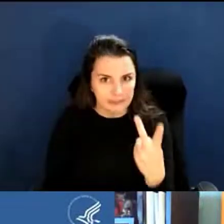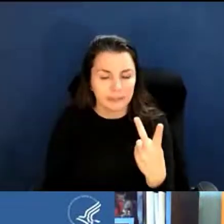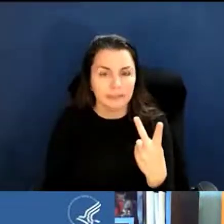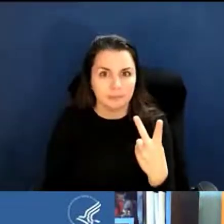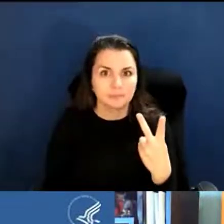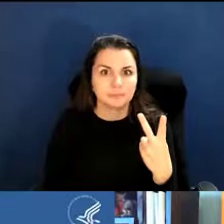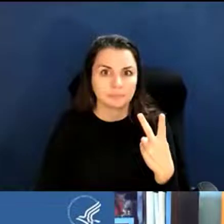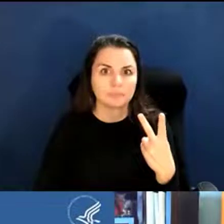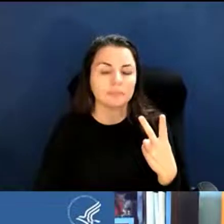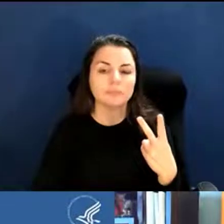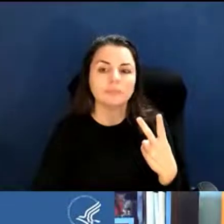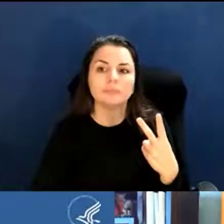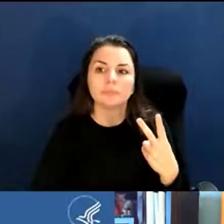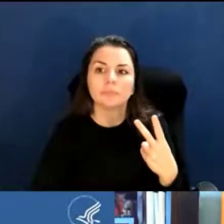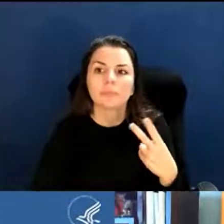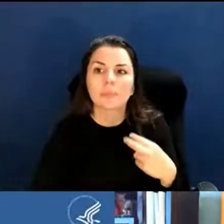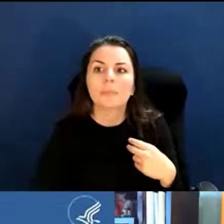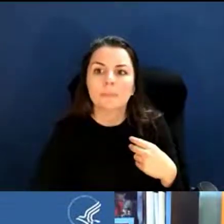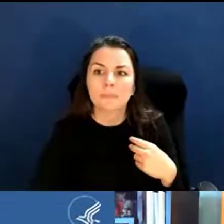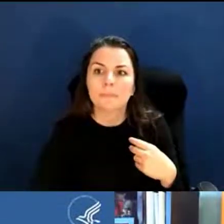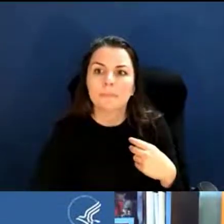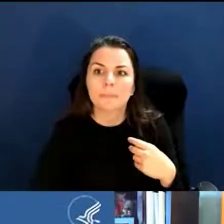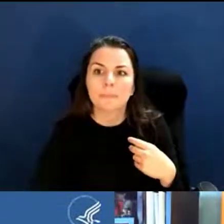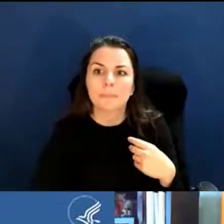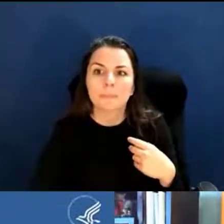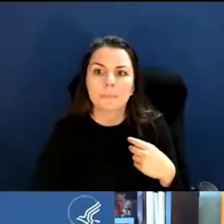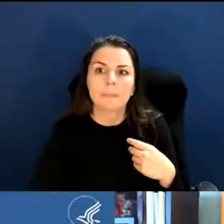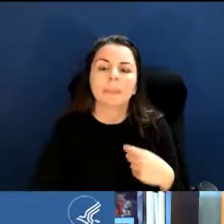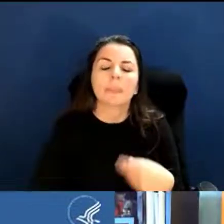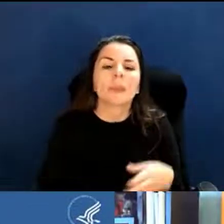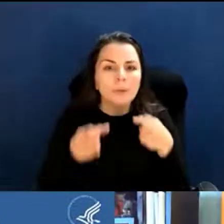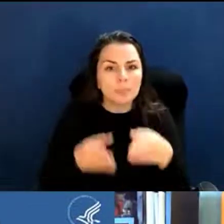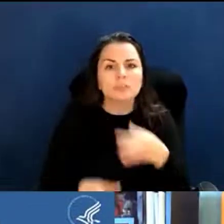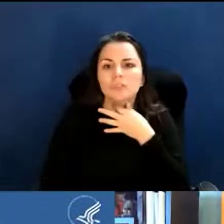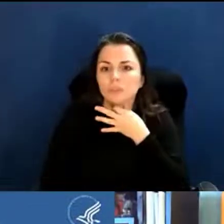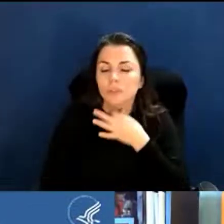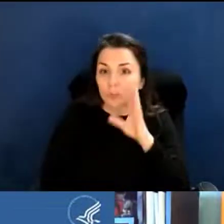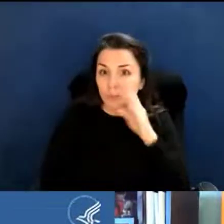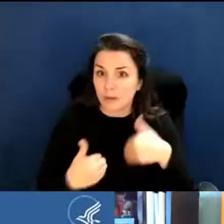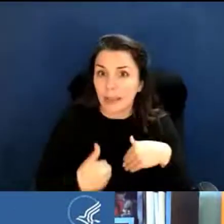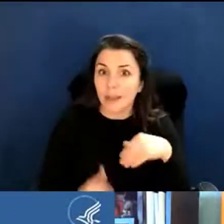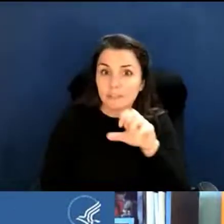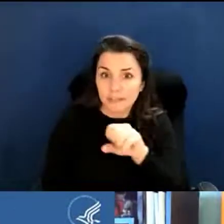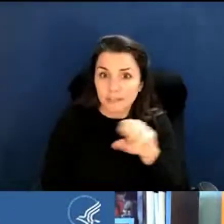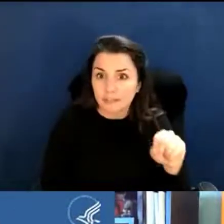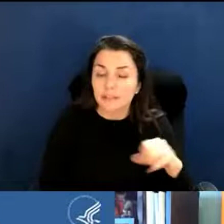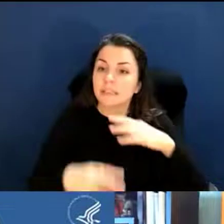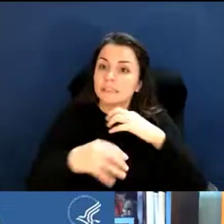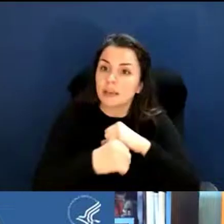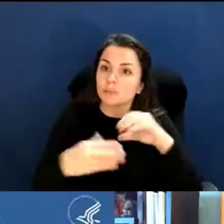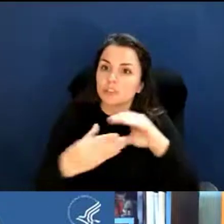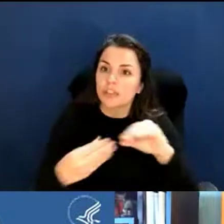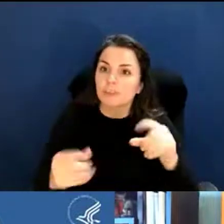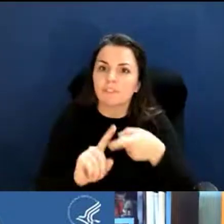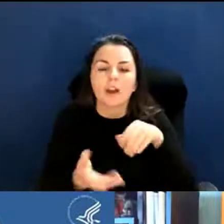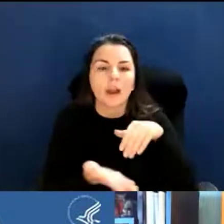the person wants to know are summary statements available for rejected applications? So by rejected I think the person is referring